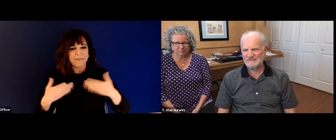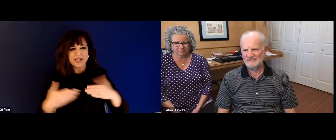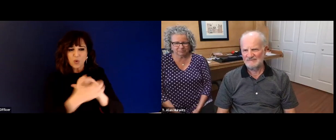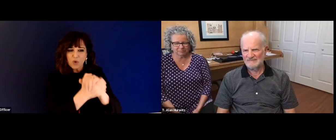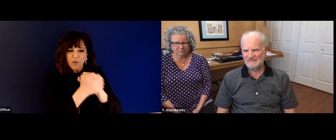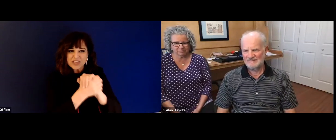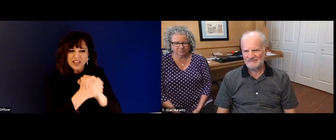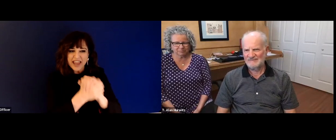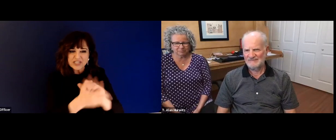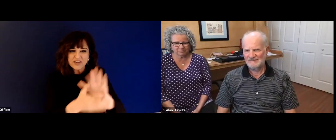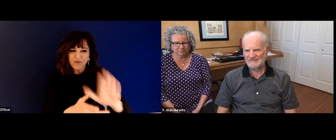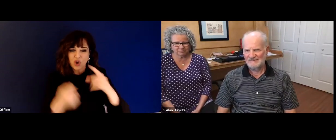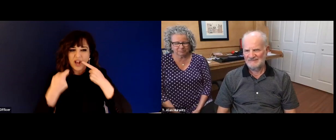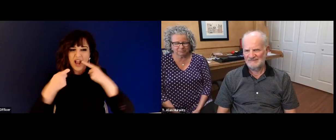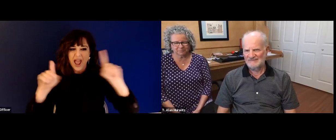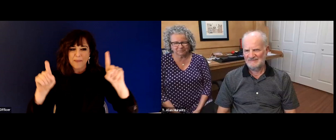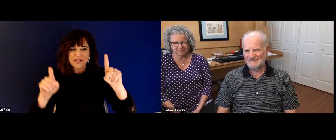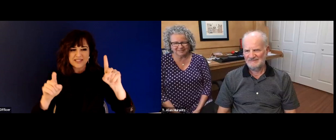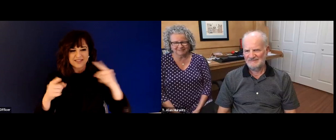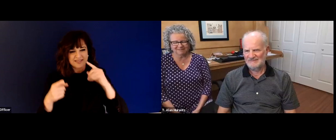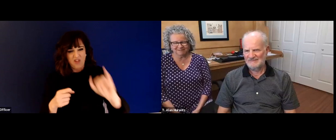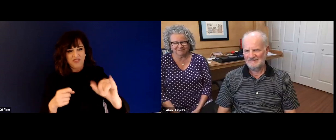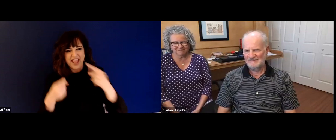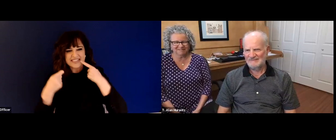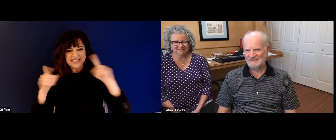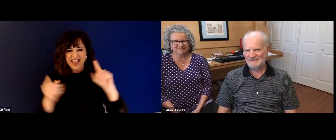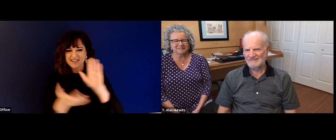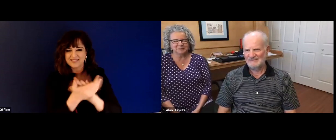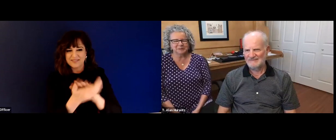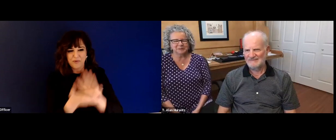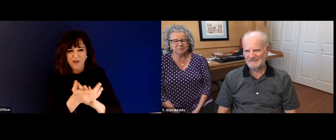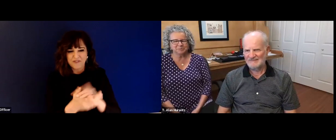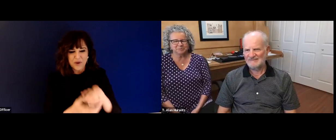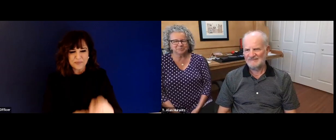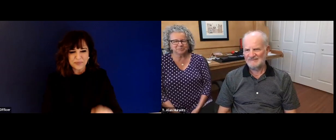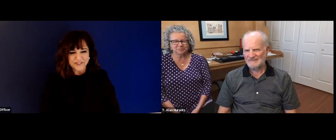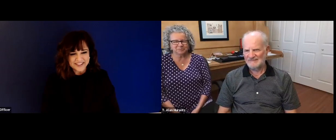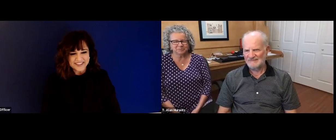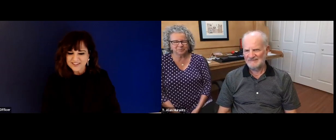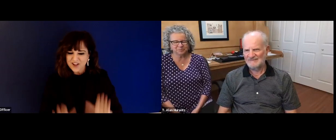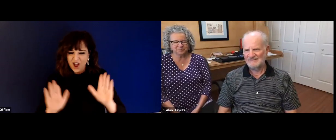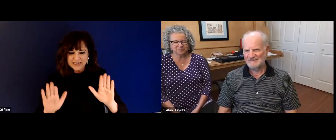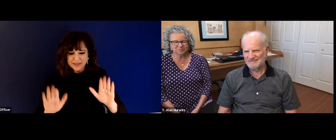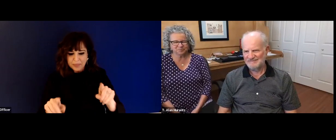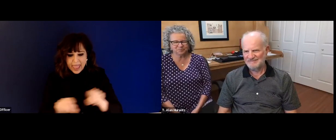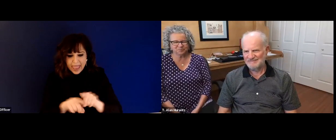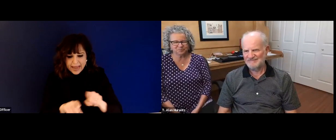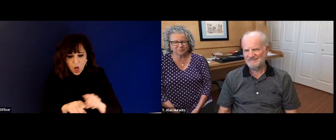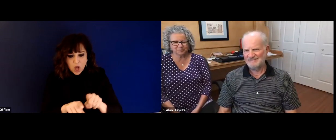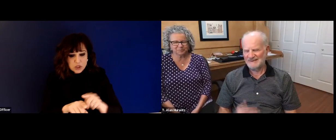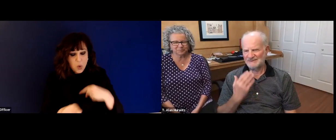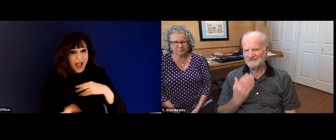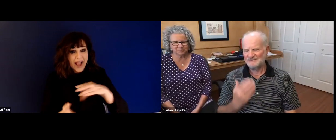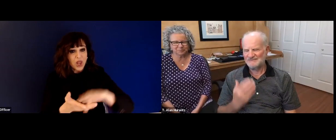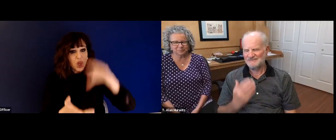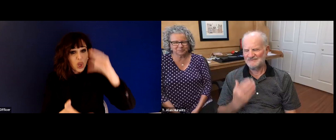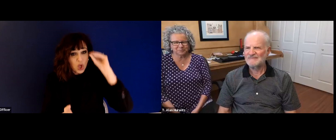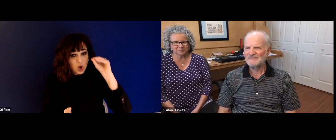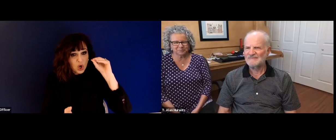and just hearing everybody out. And really, the staff and the community was very just happy. And so Congratulations with your